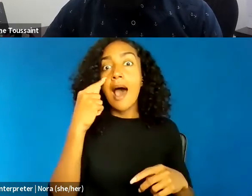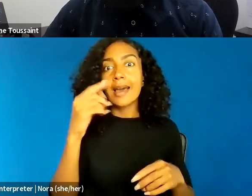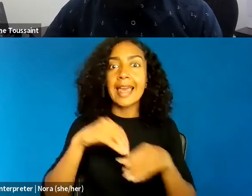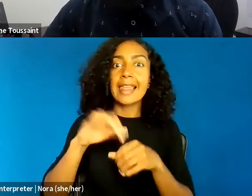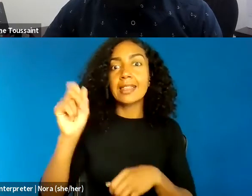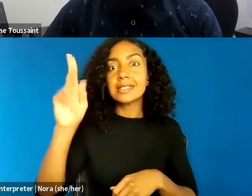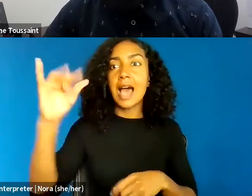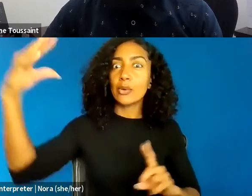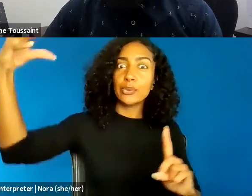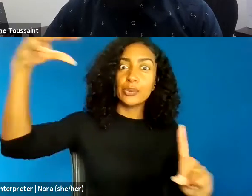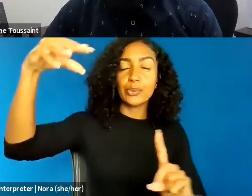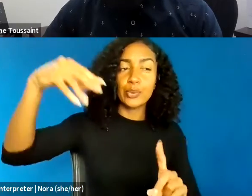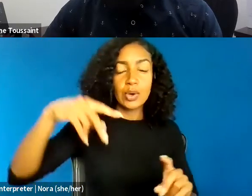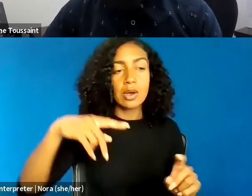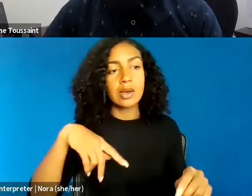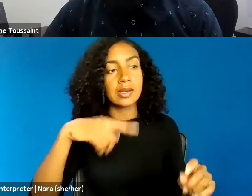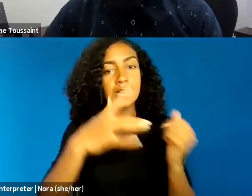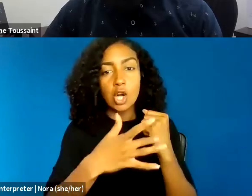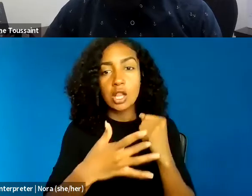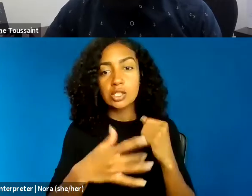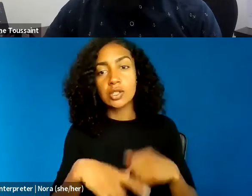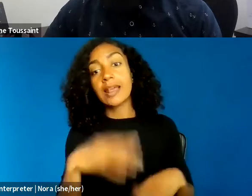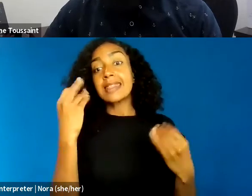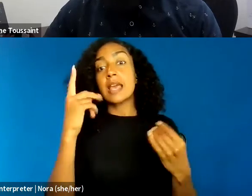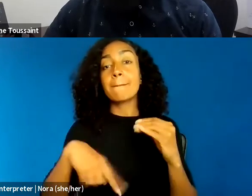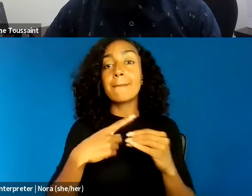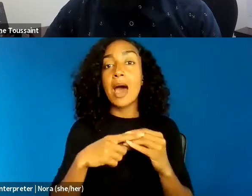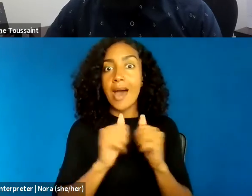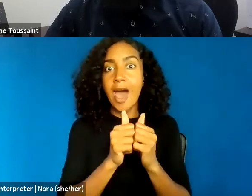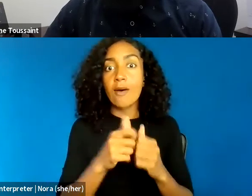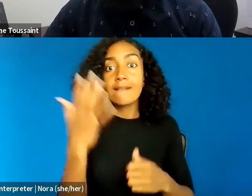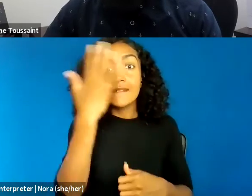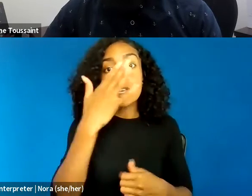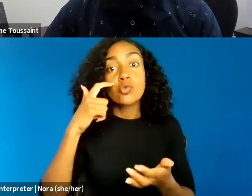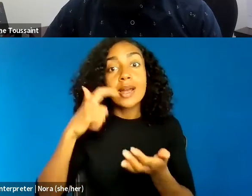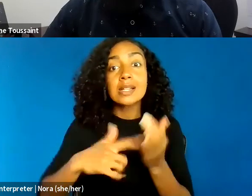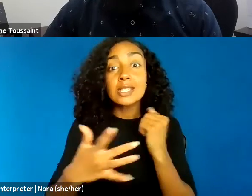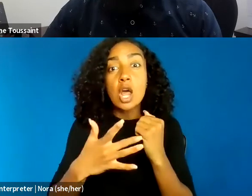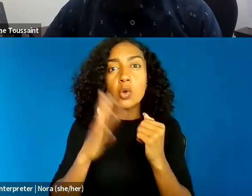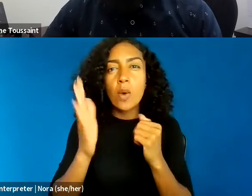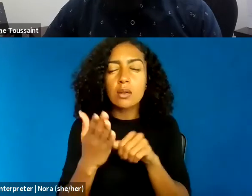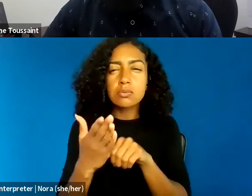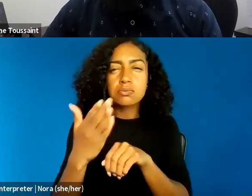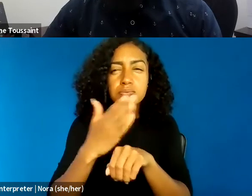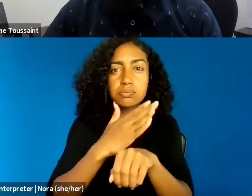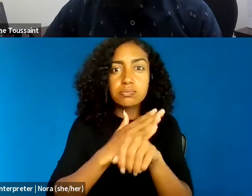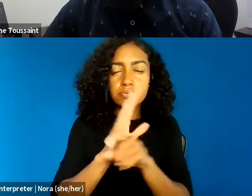perfection, I'm sorry. Think of the perfection of facial recognition technology and other biometric technologies.